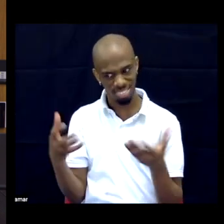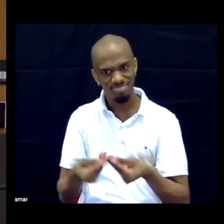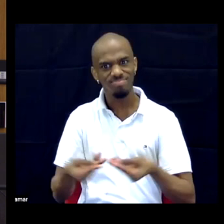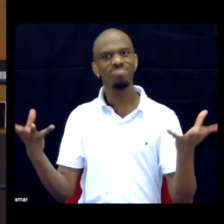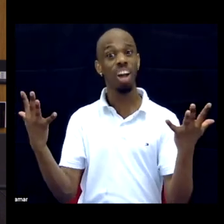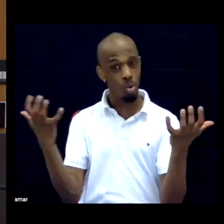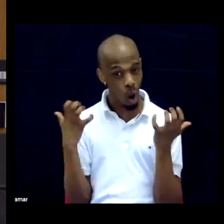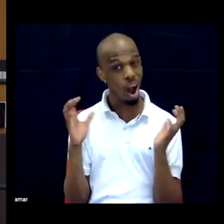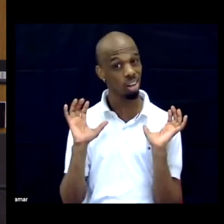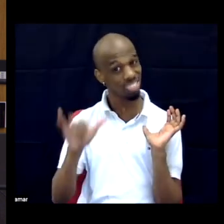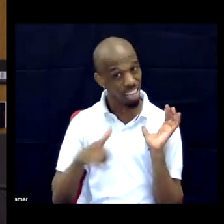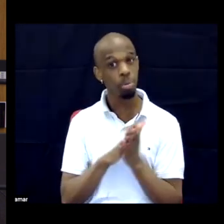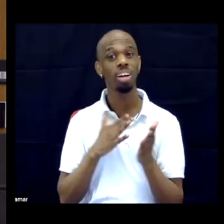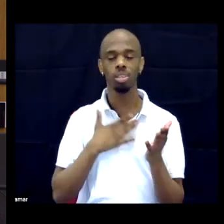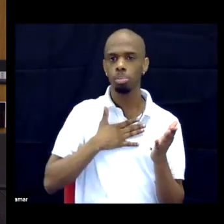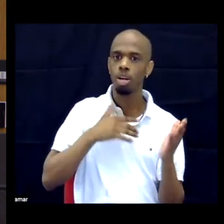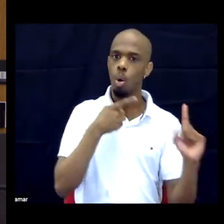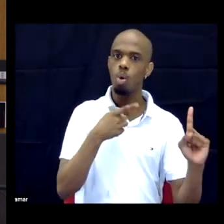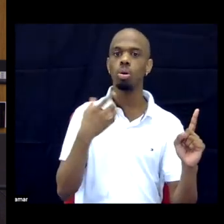And I've just met a lot of great folks that way.